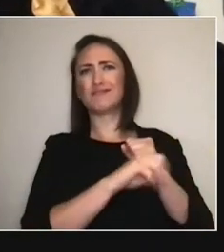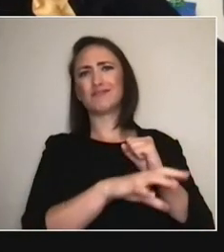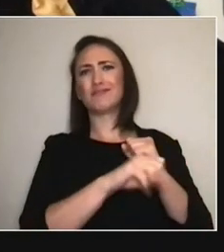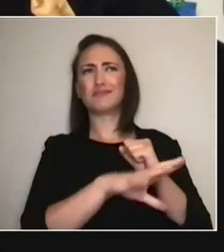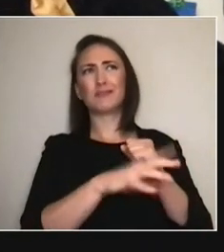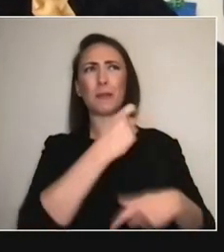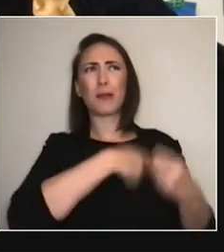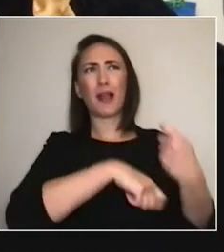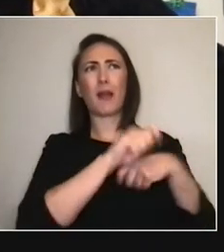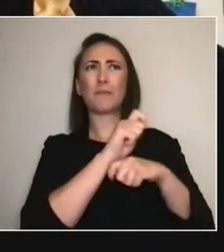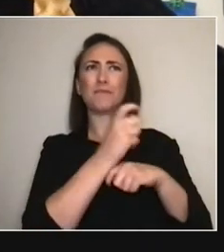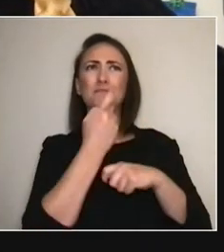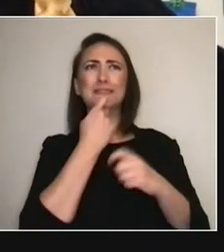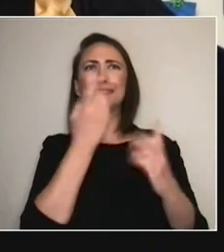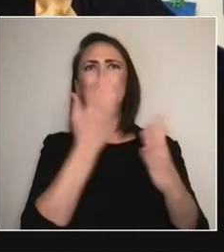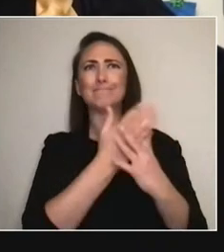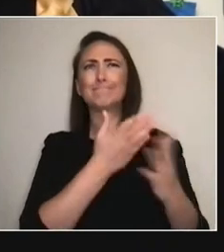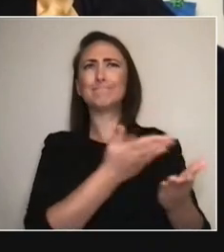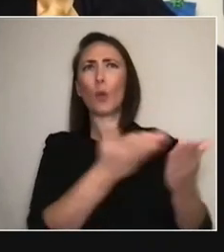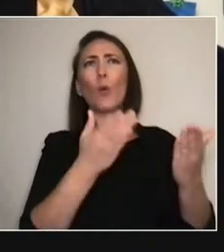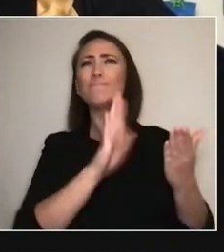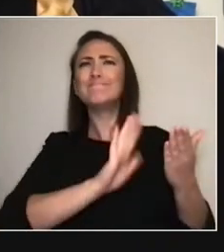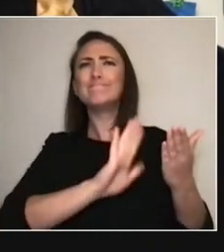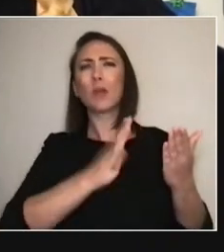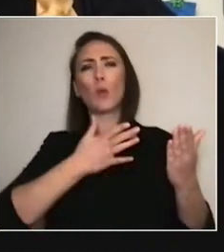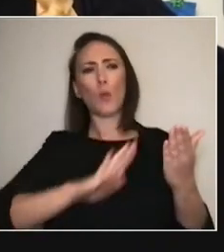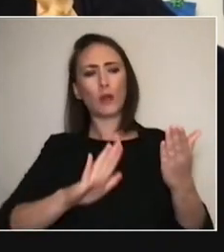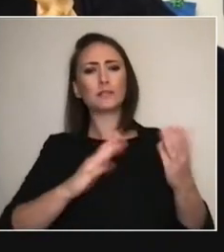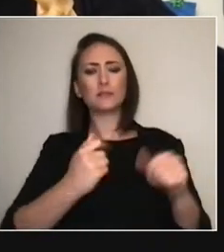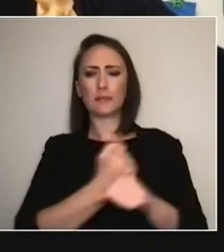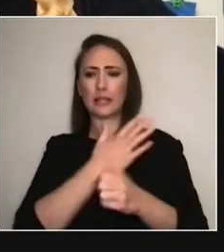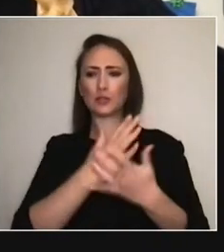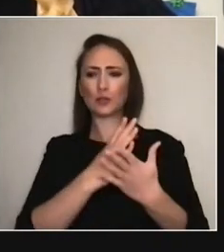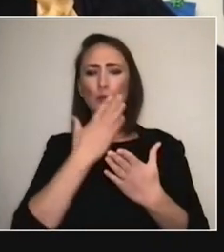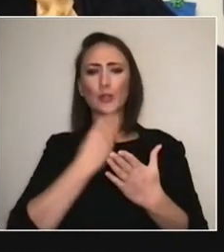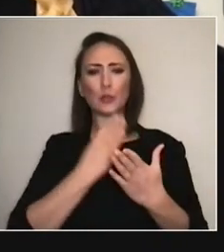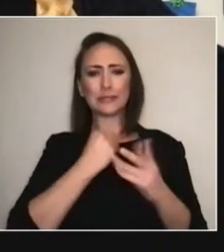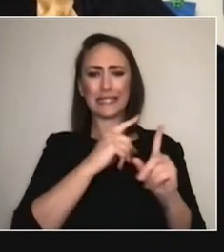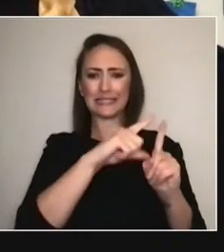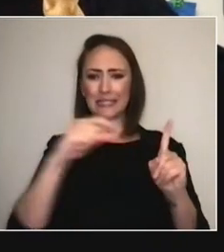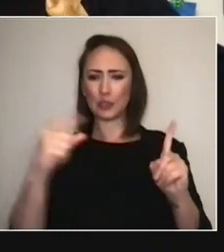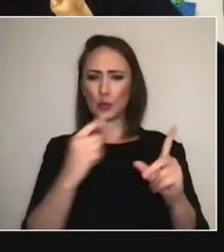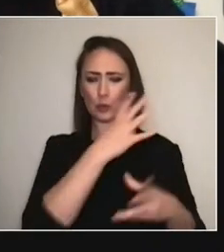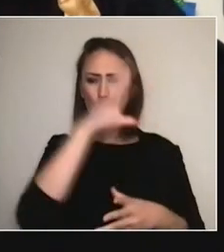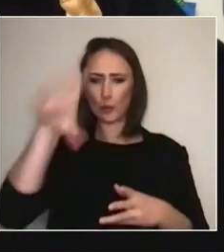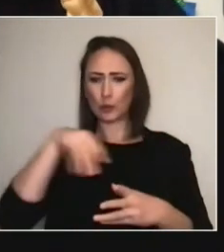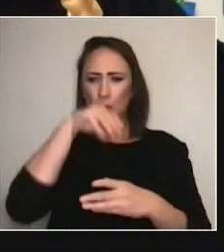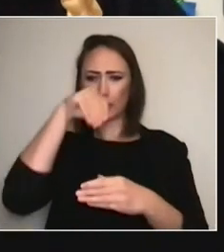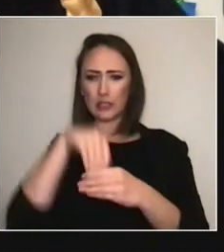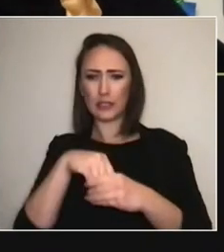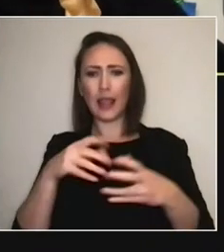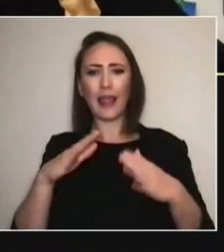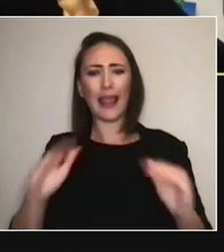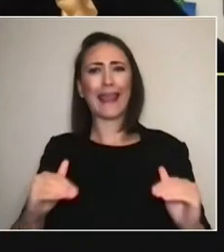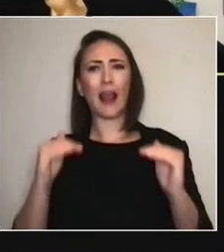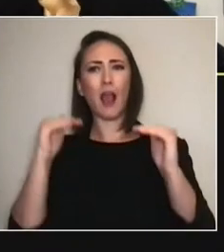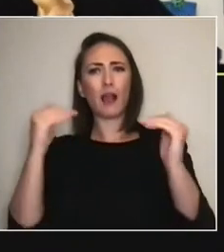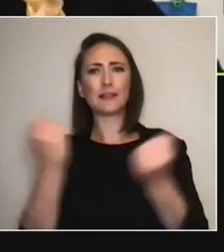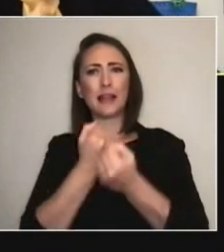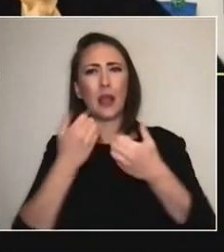are still playing out, in terms of... What about you? Is there something that you're going, 'Oh, that's the thing that we're all gonna be thinking about